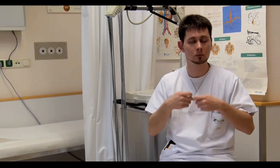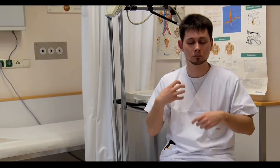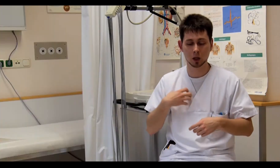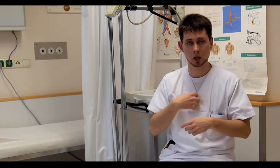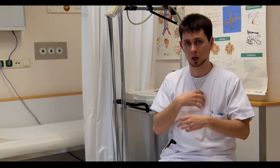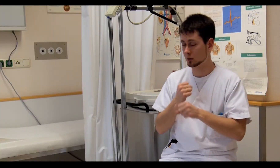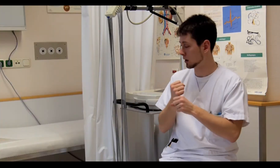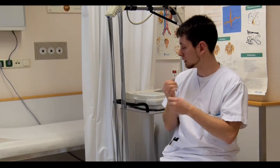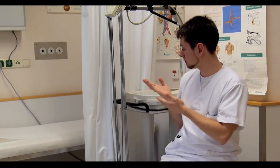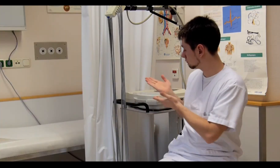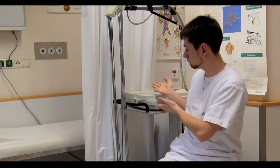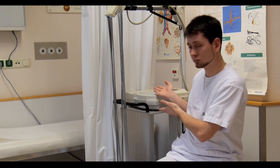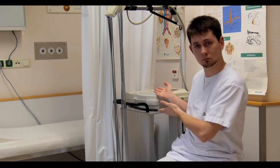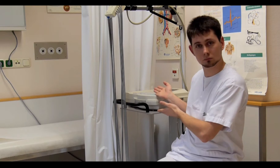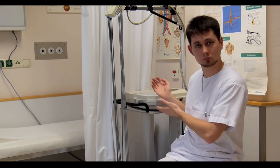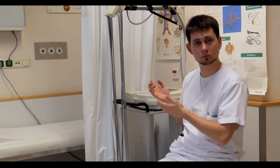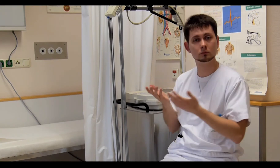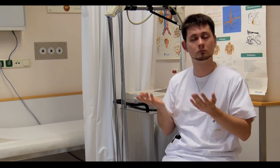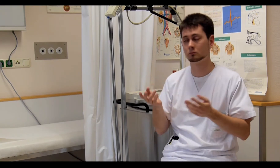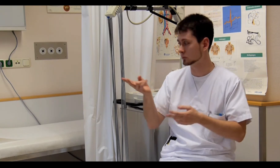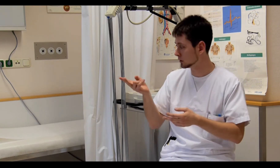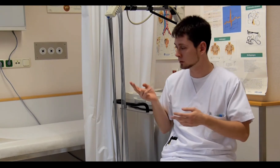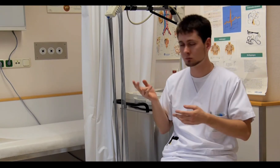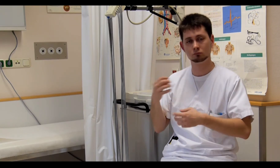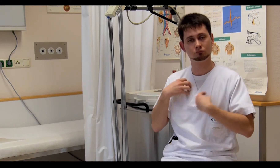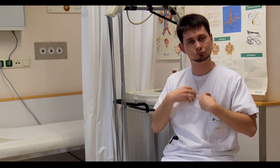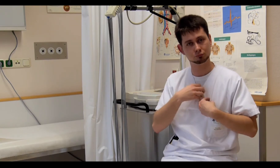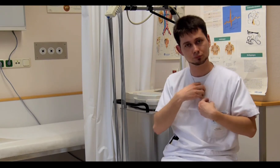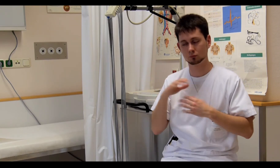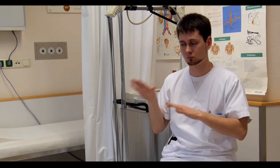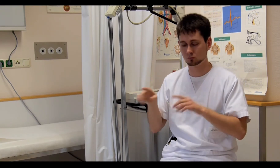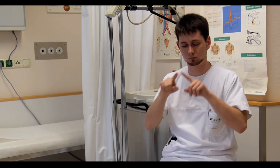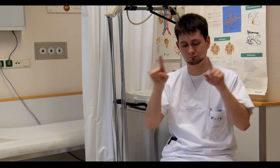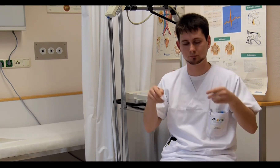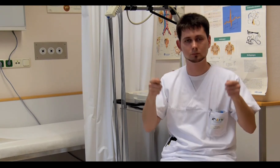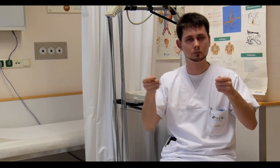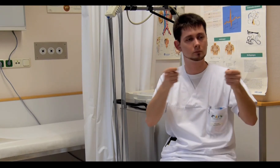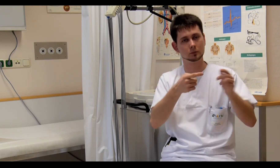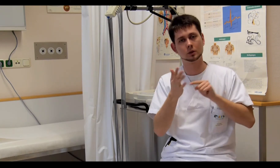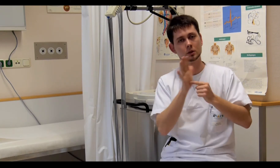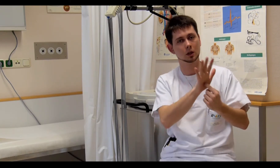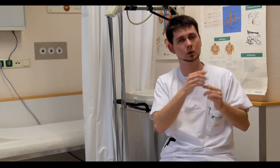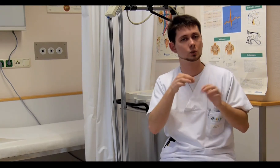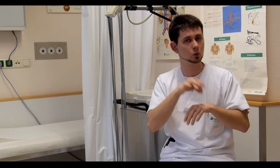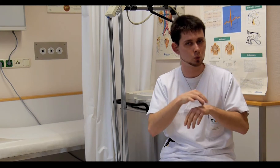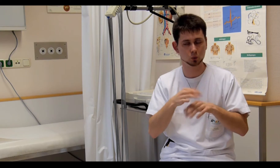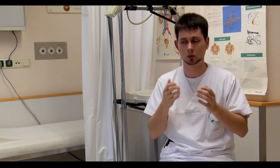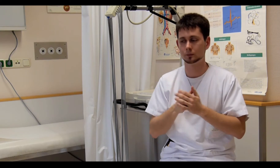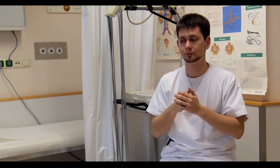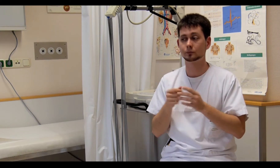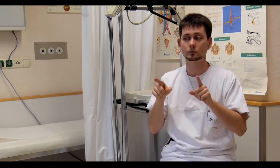carry out ECGs (electrocardiograms) and forward the results to the doctors.